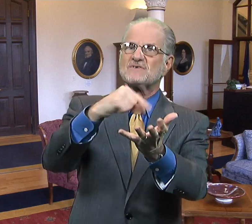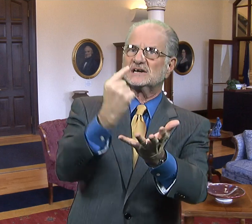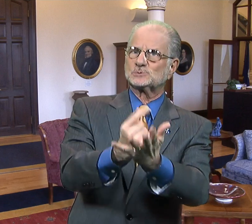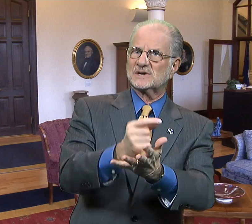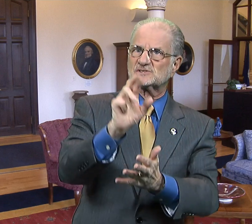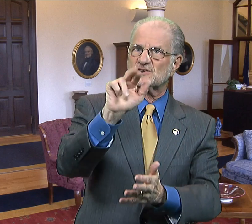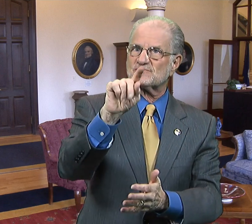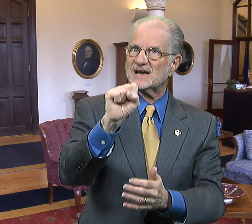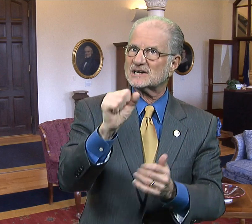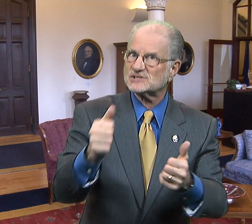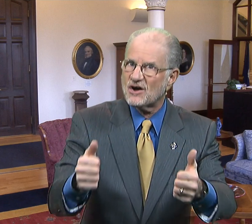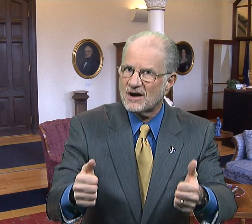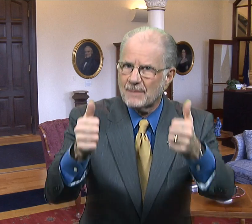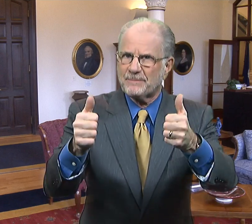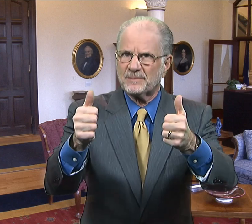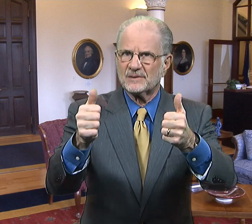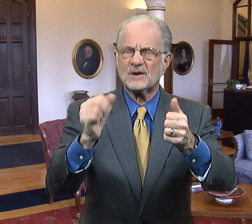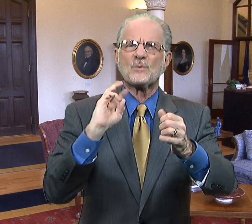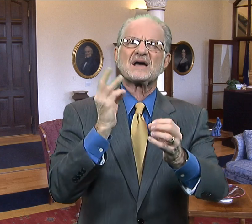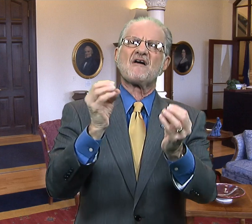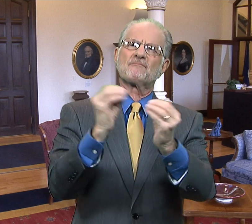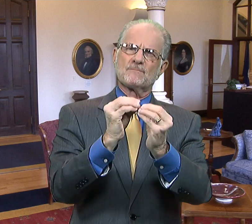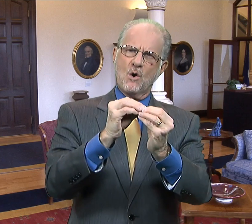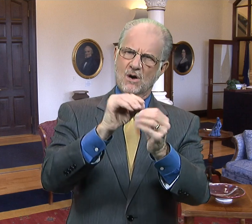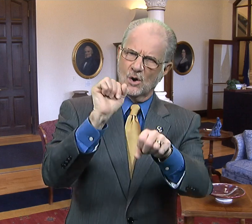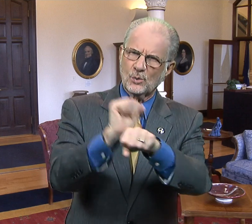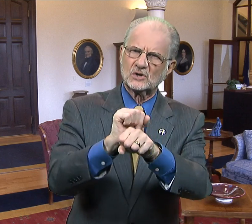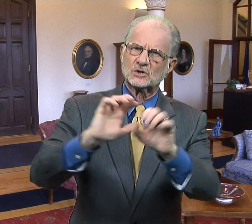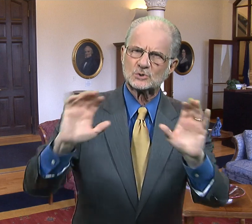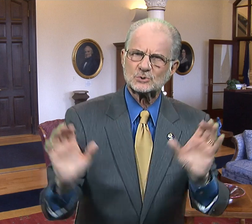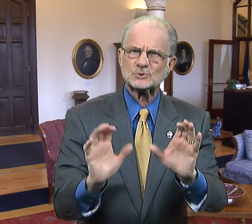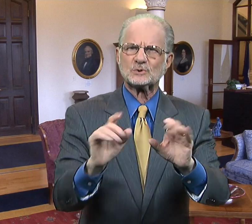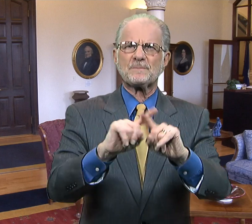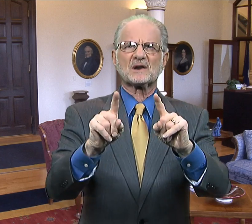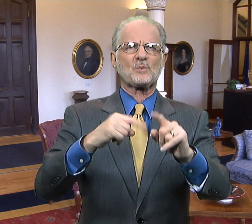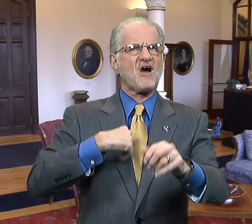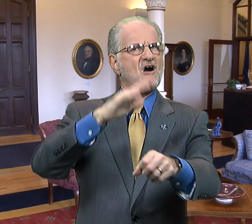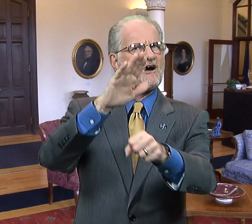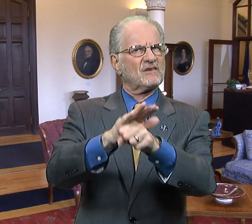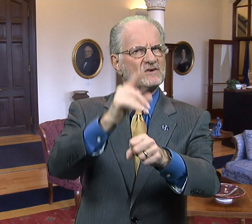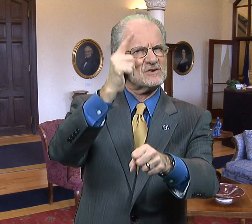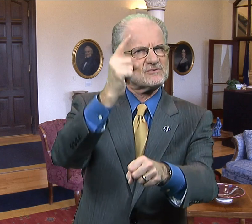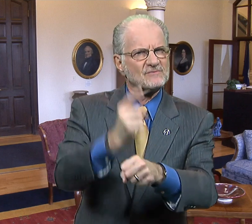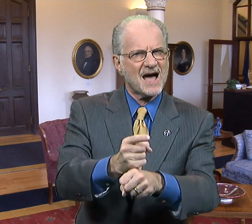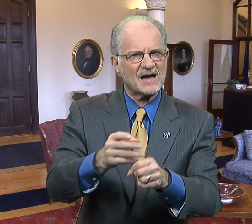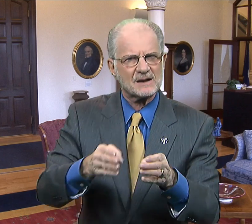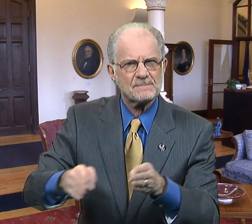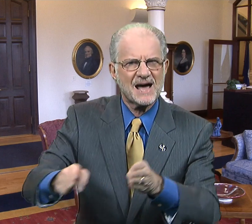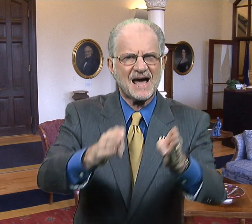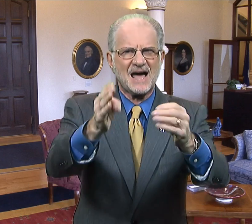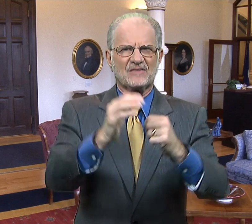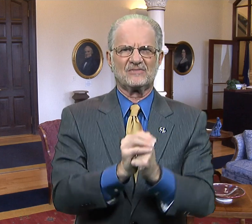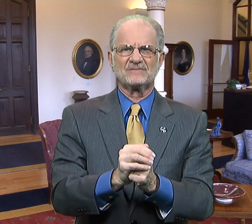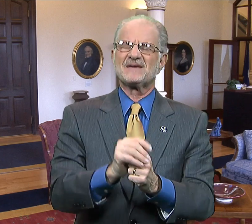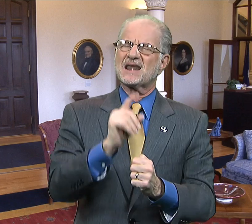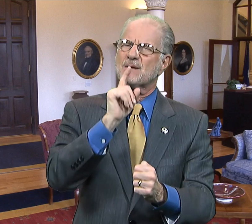Graduation rates are up. We have more work to do - but we are on the right path.